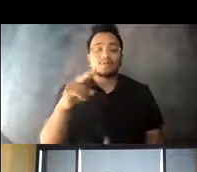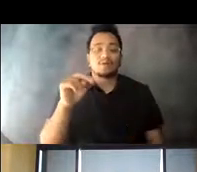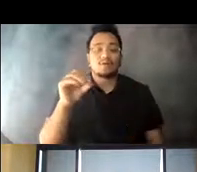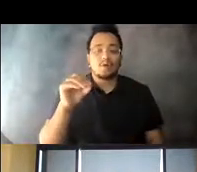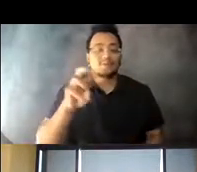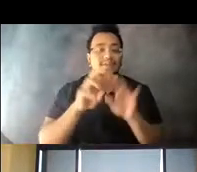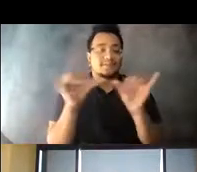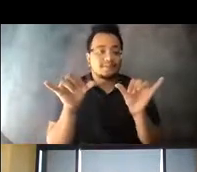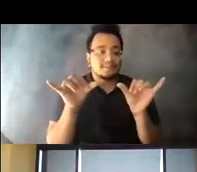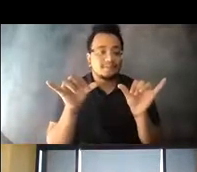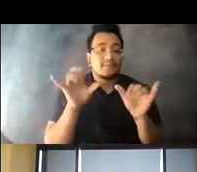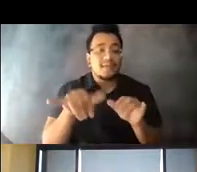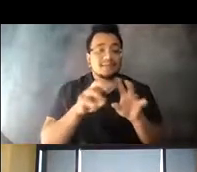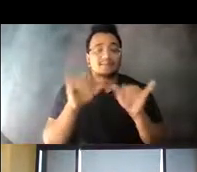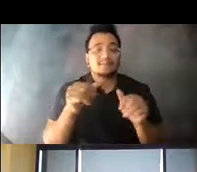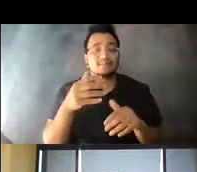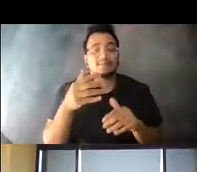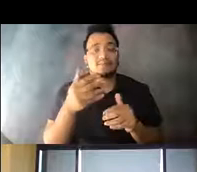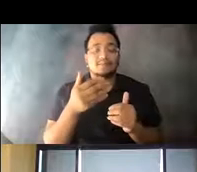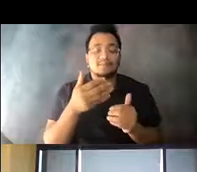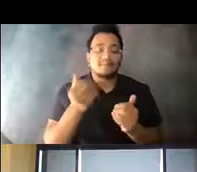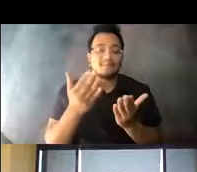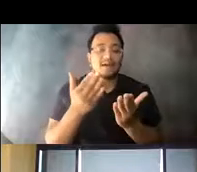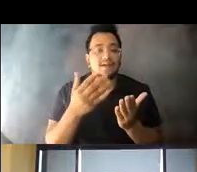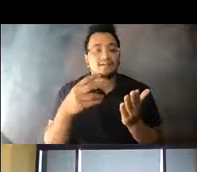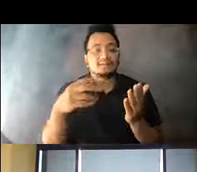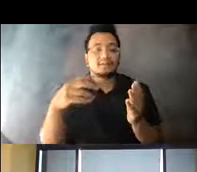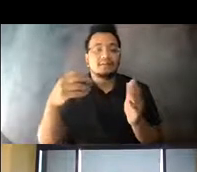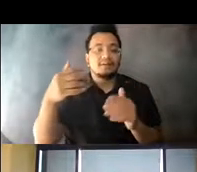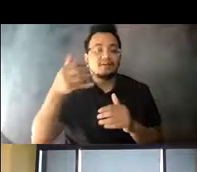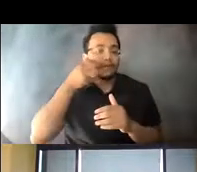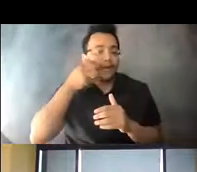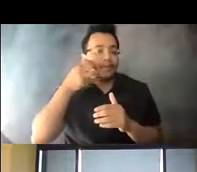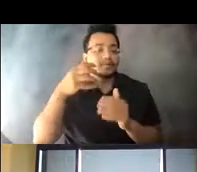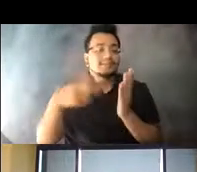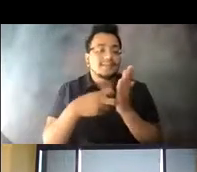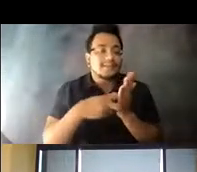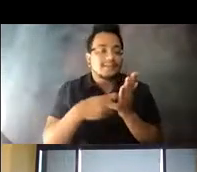provides best fare capabilities, mobile ticketing and 14:44:28 realtime account management.